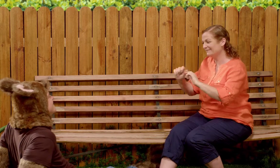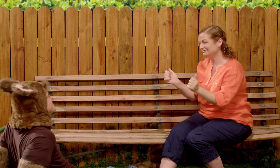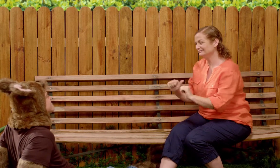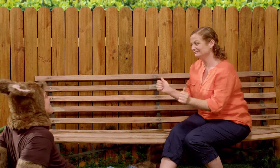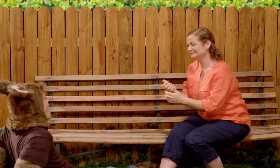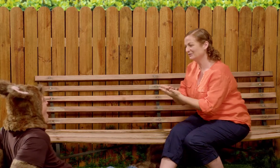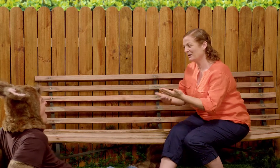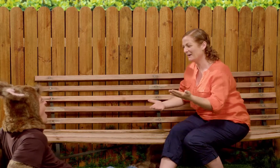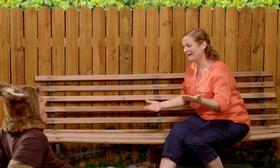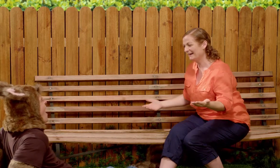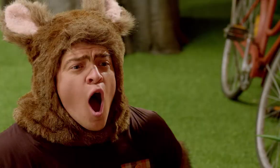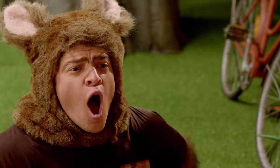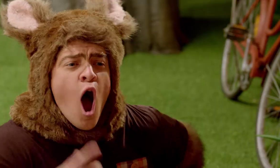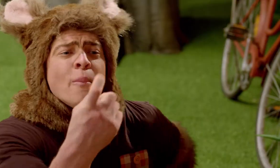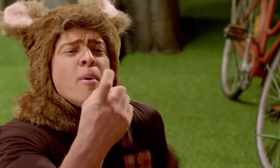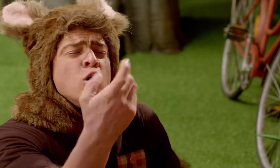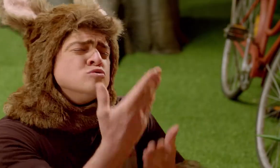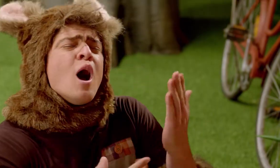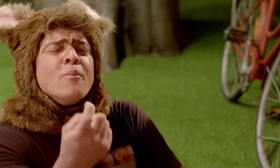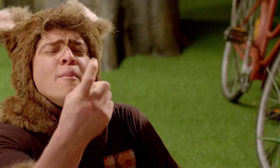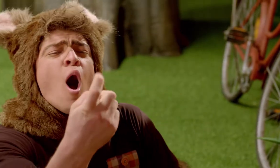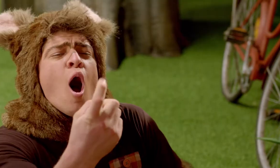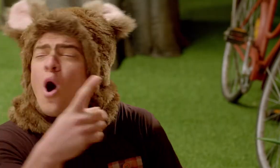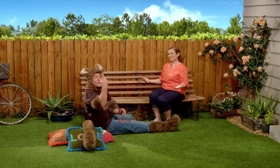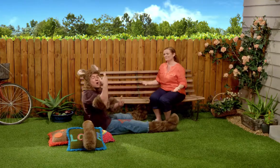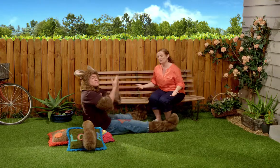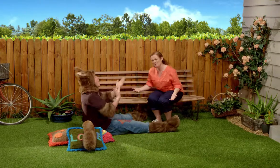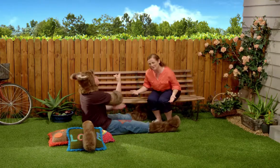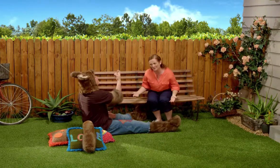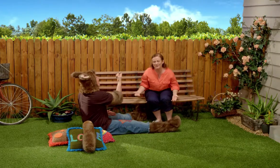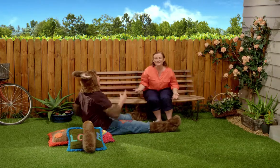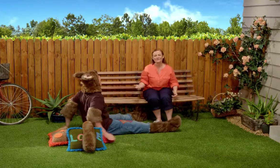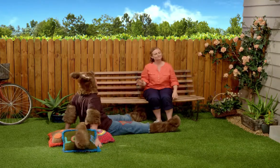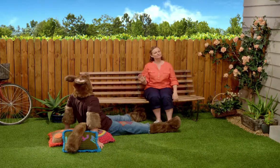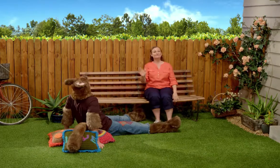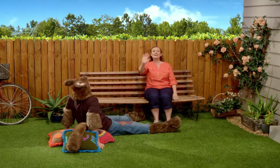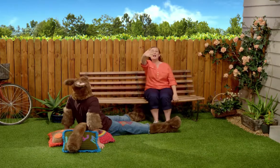The end. Oh, one more story, one more story!